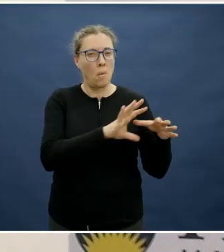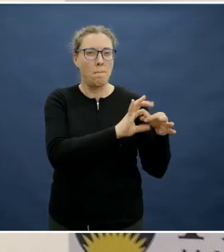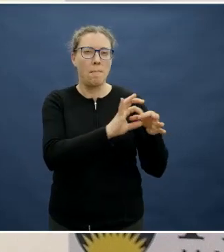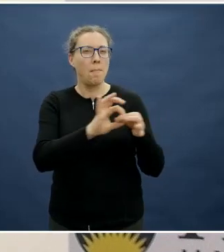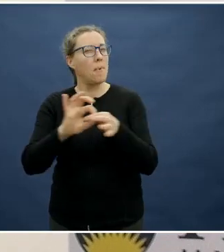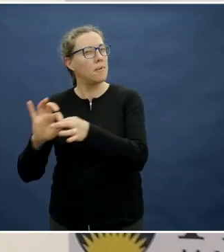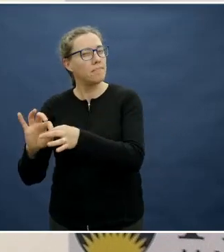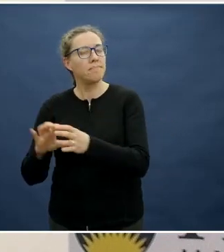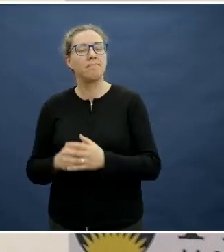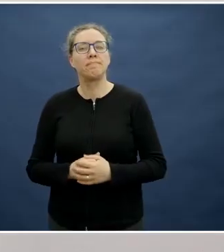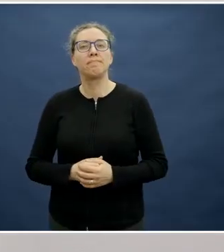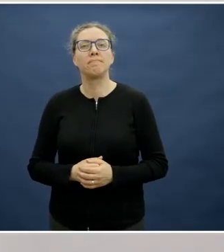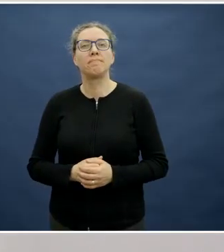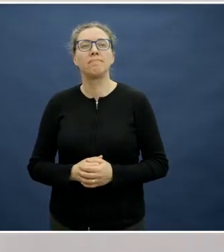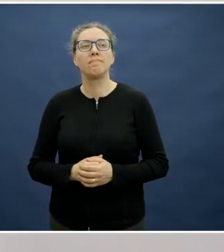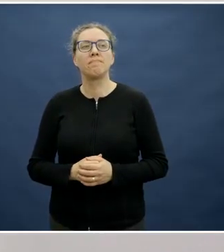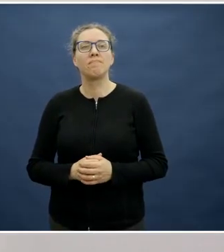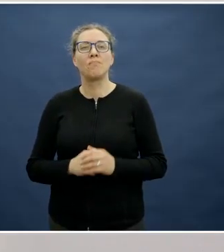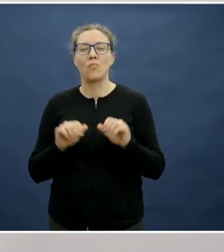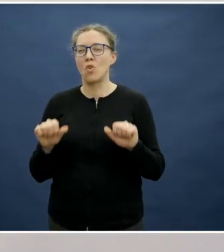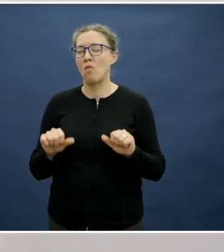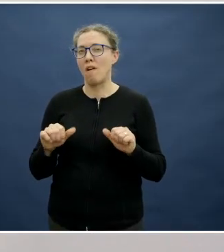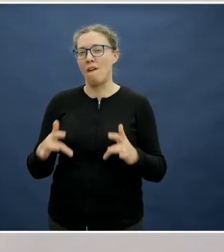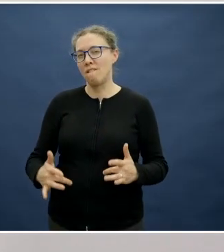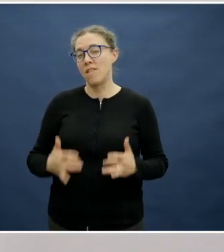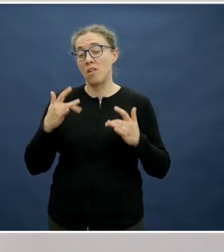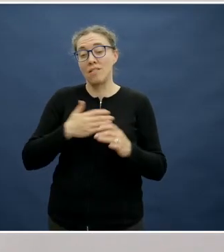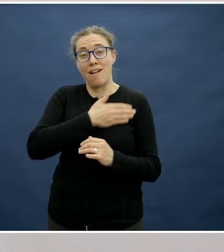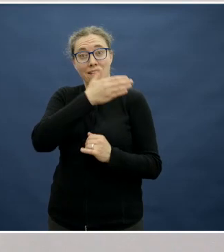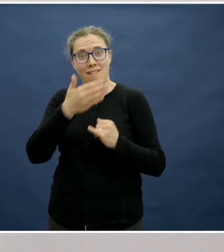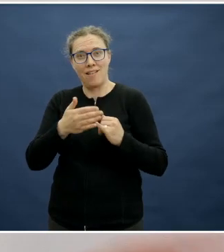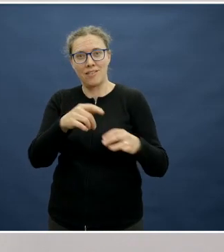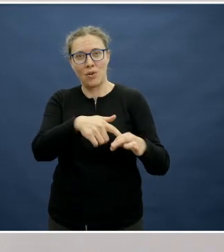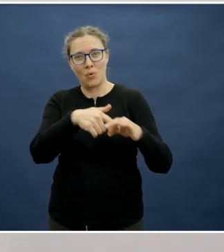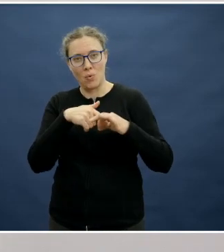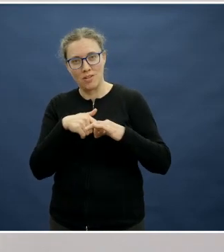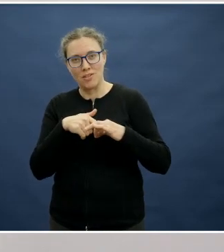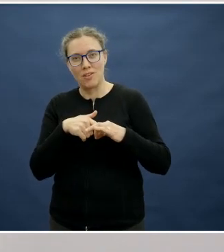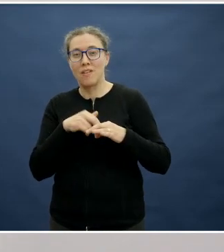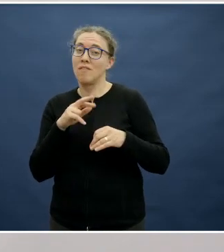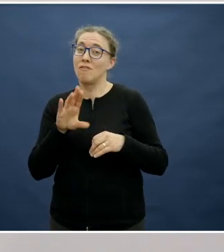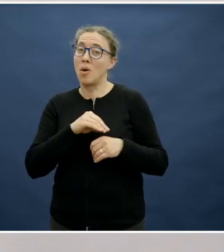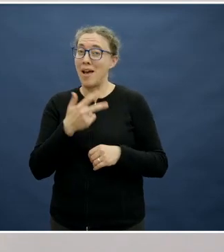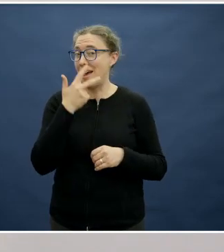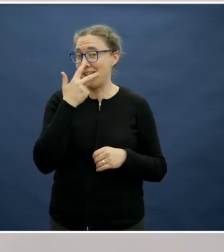Now, I think we will leave the last question of the night to an 8 year old.